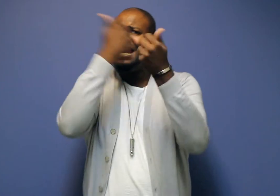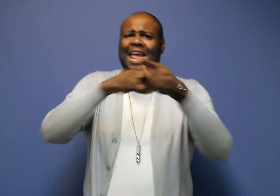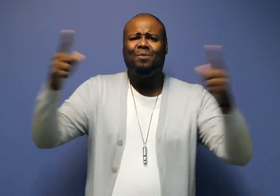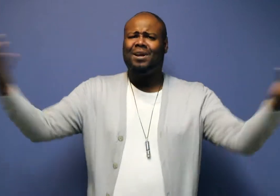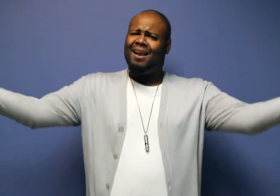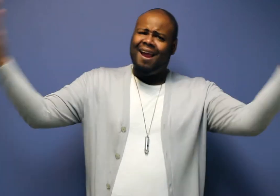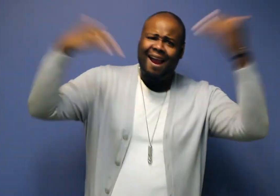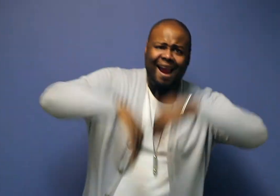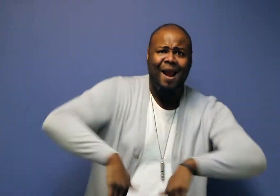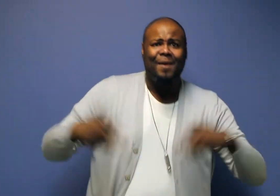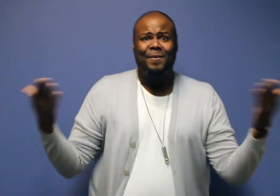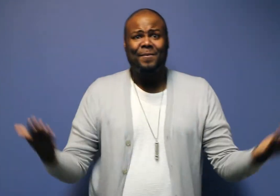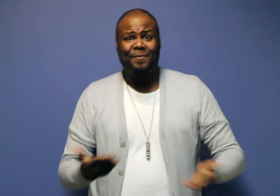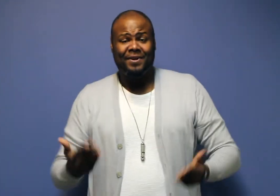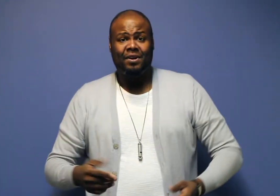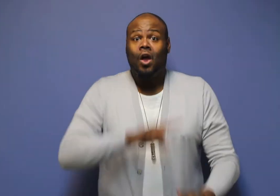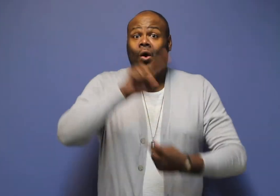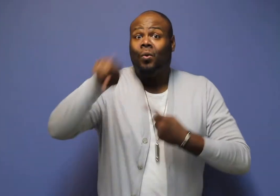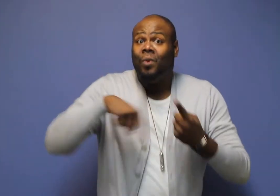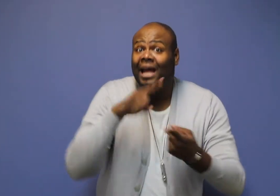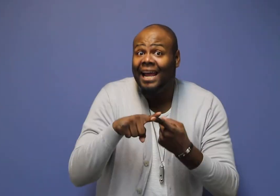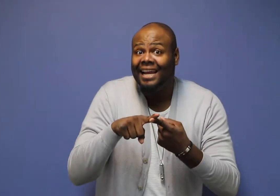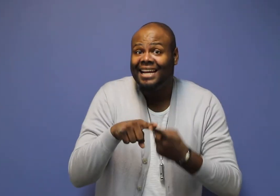Anyone can come! When is the open house?